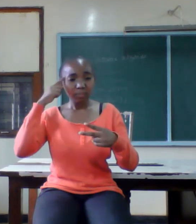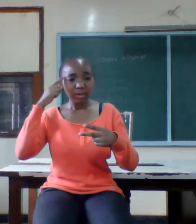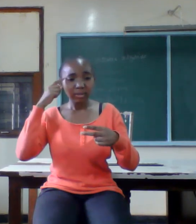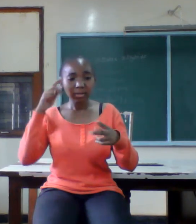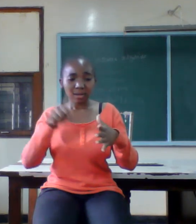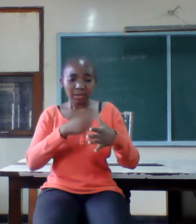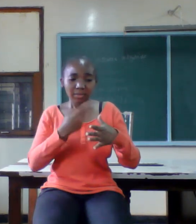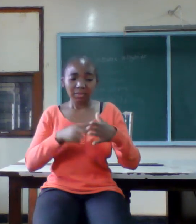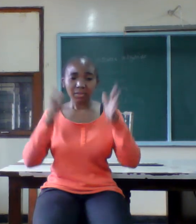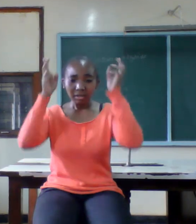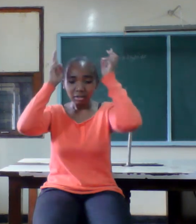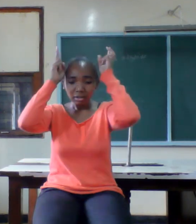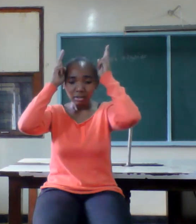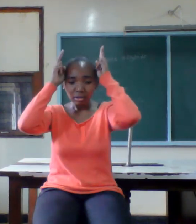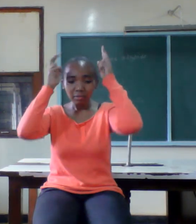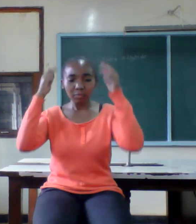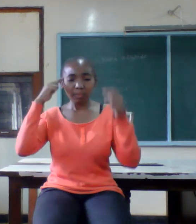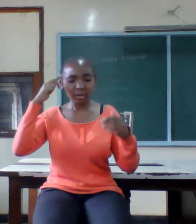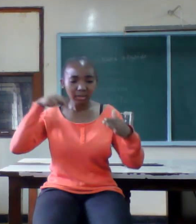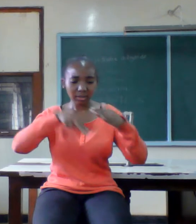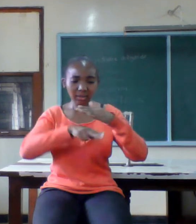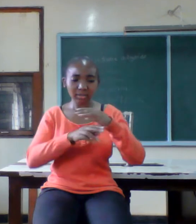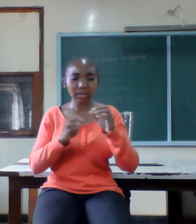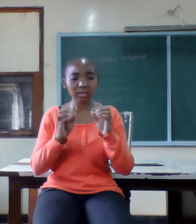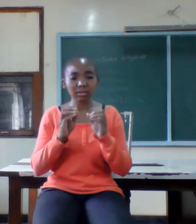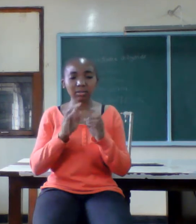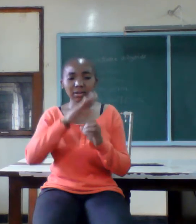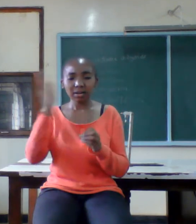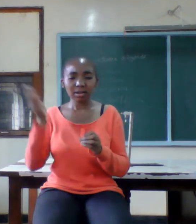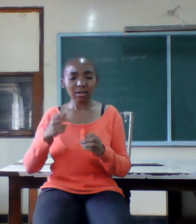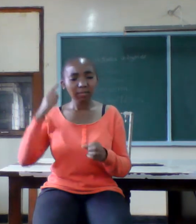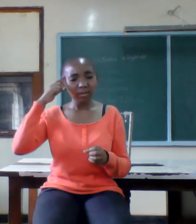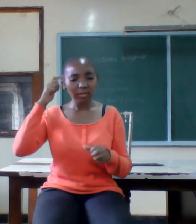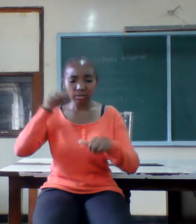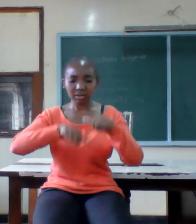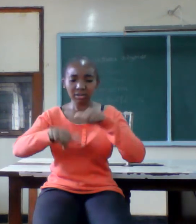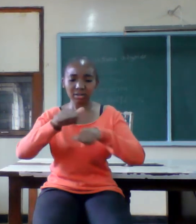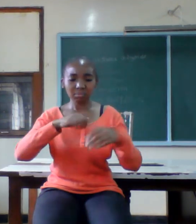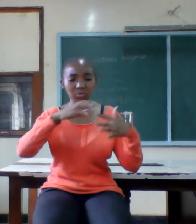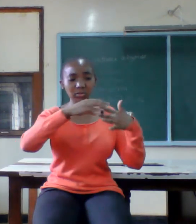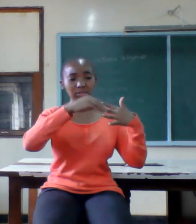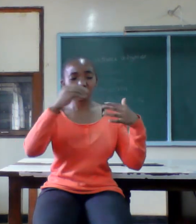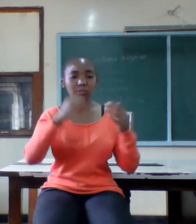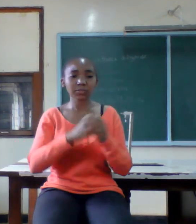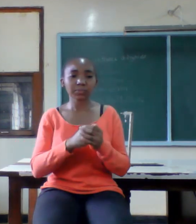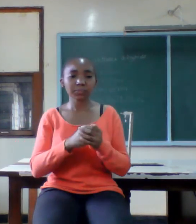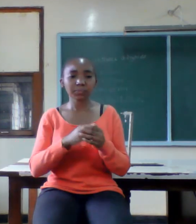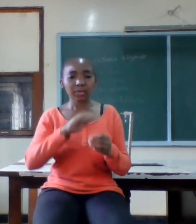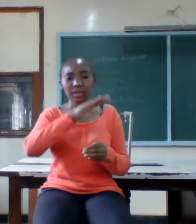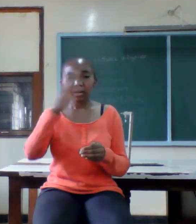never ever entertain thoughts of getting a divorce never threaten your spouse with divorce